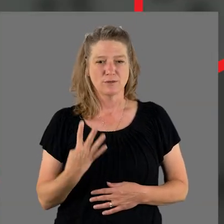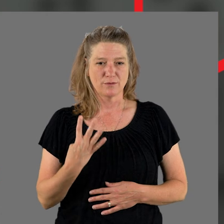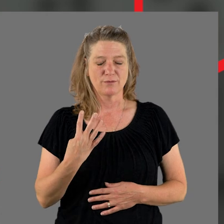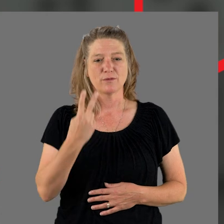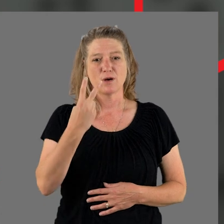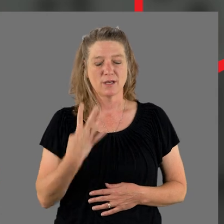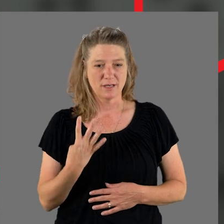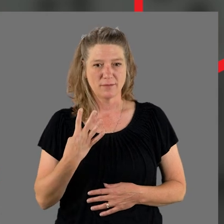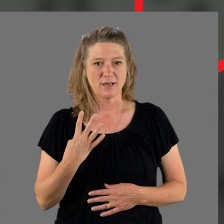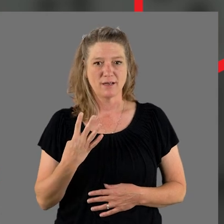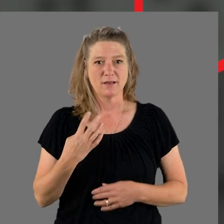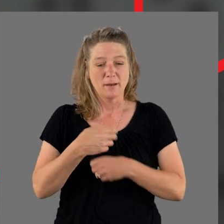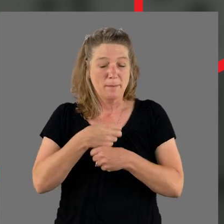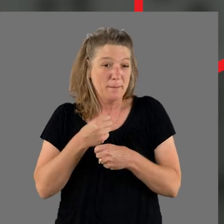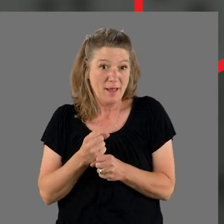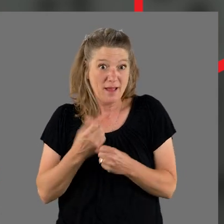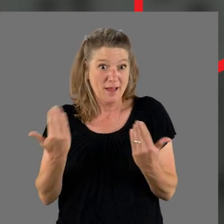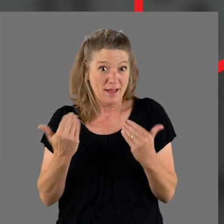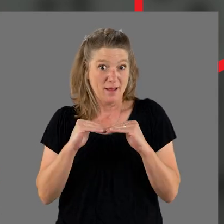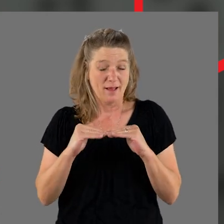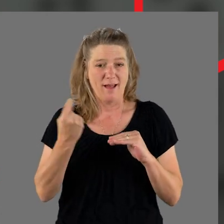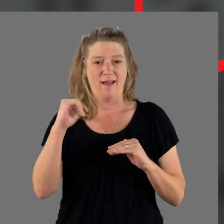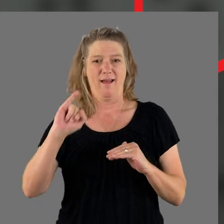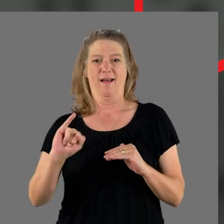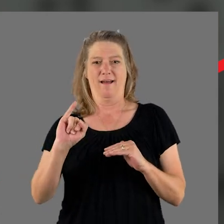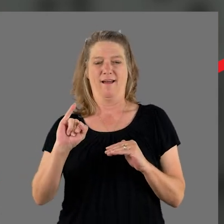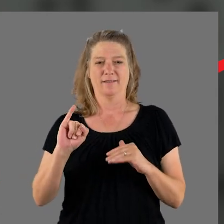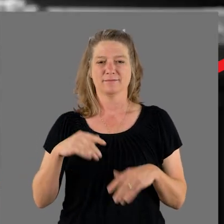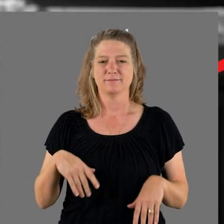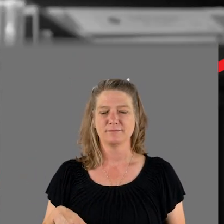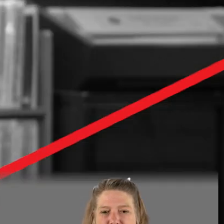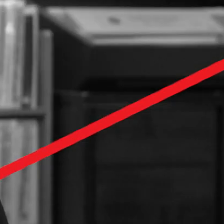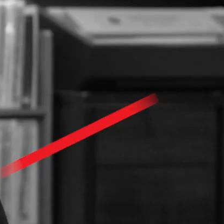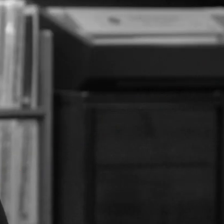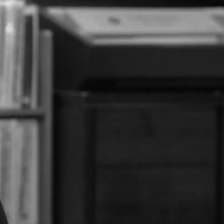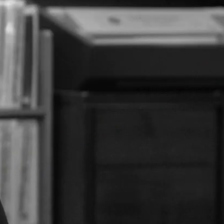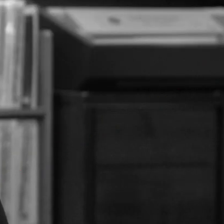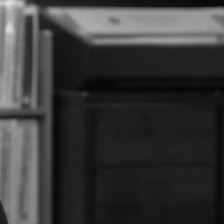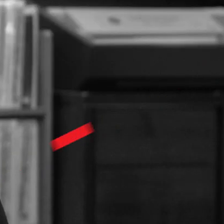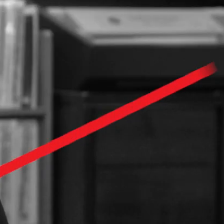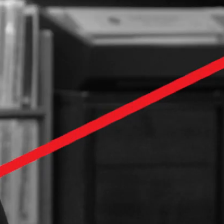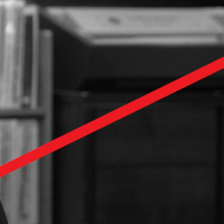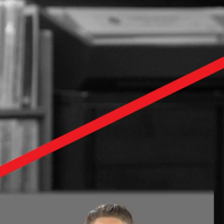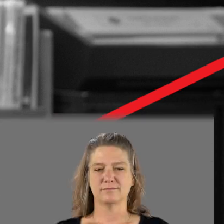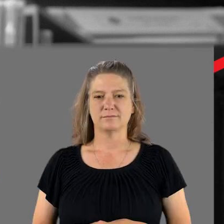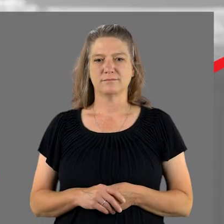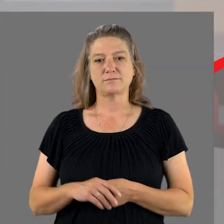Two, four, two, four, makes an "I." (Audio Description Here)